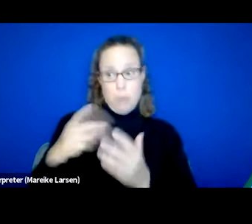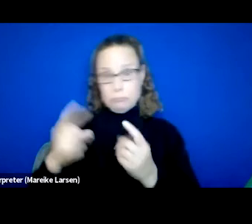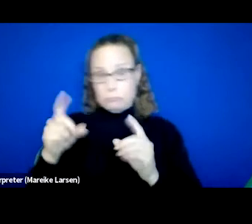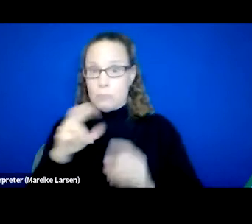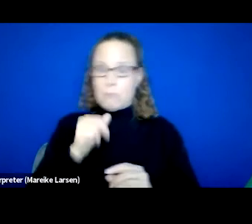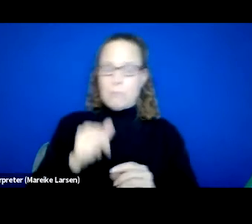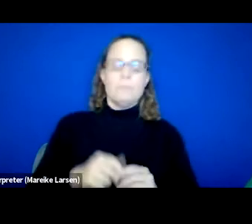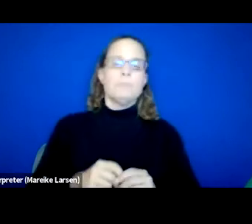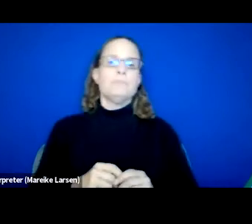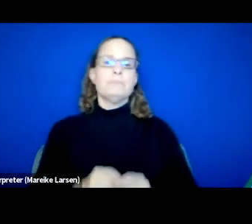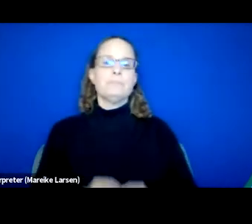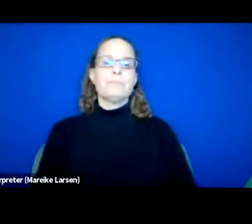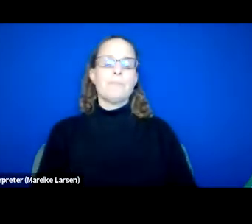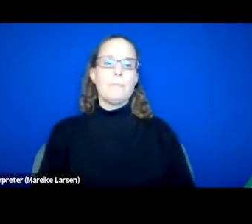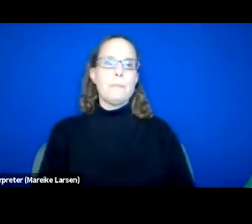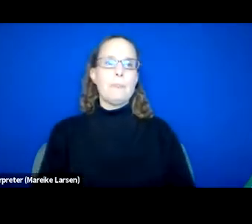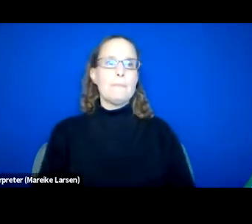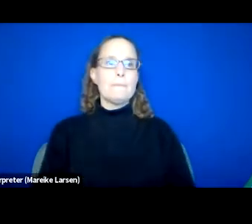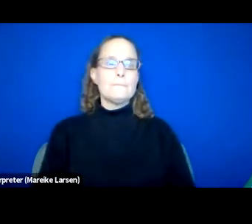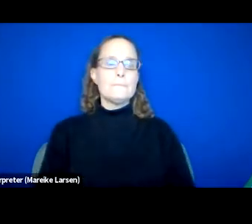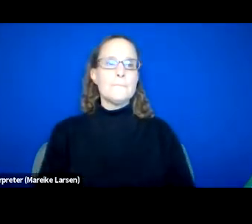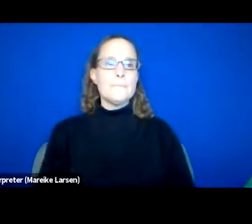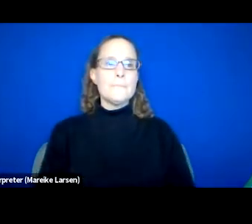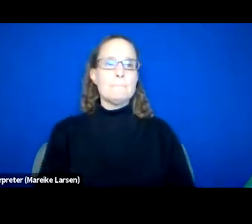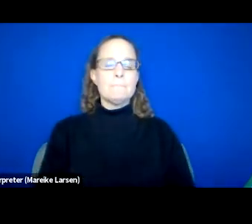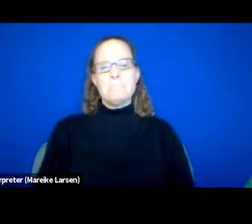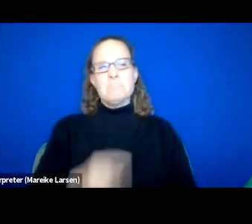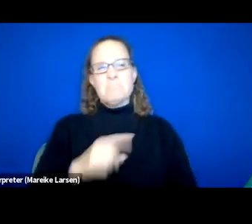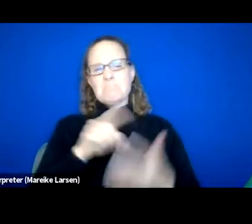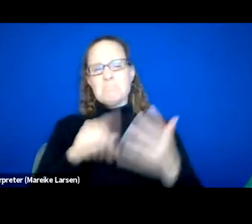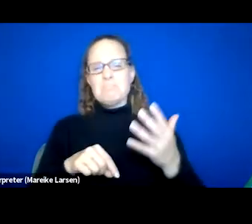So these are a few ways in which program monitoring